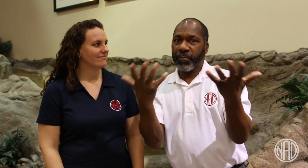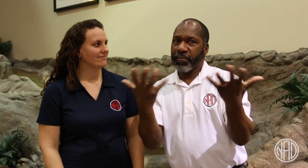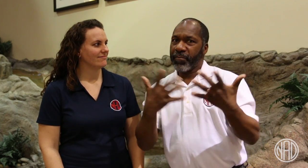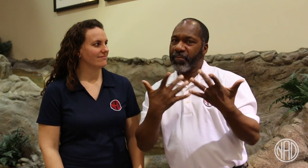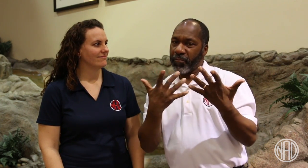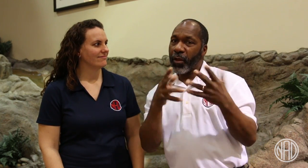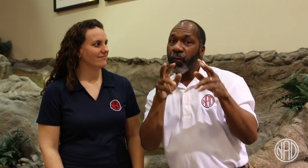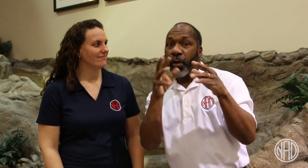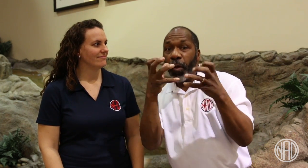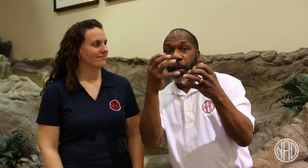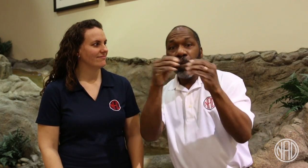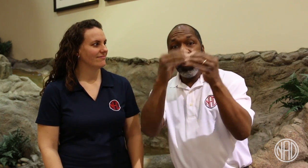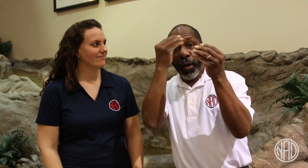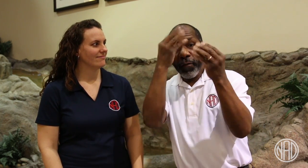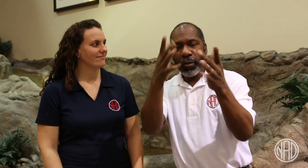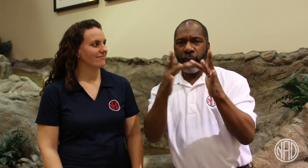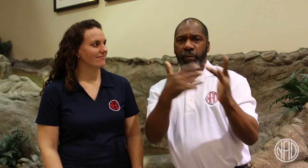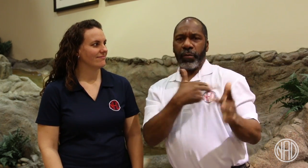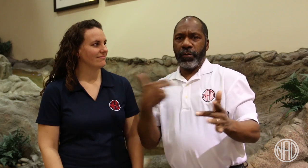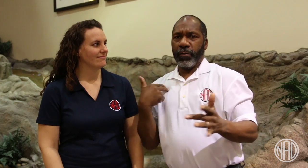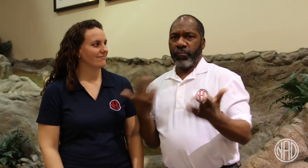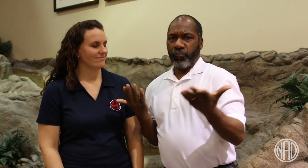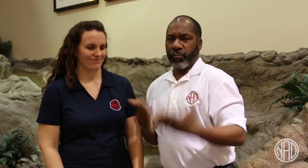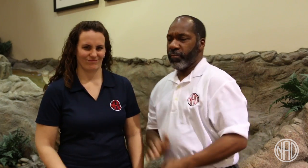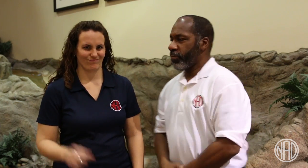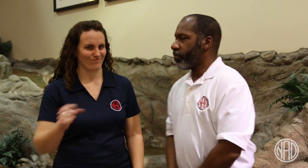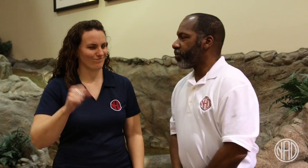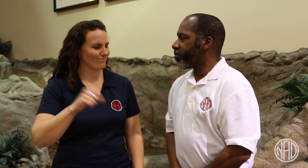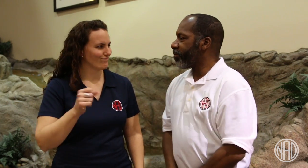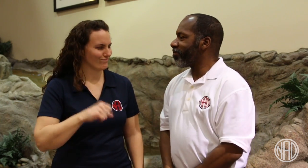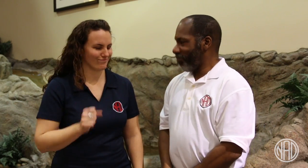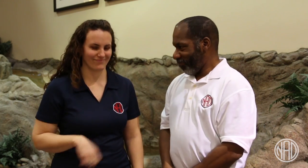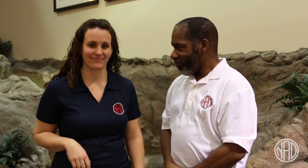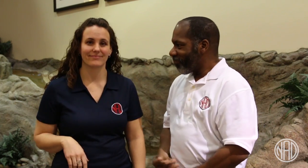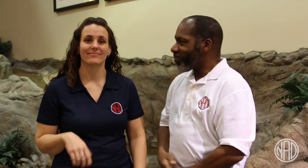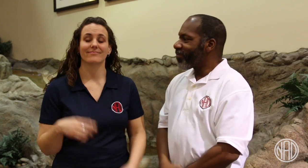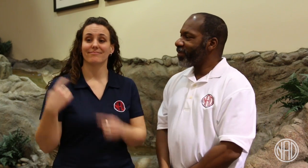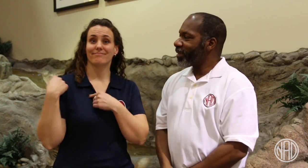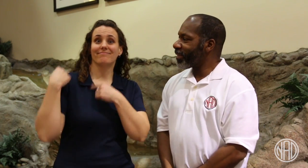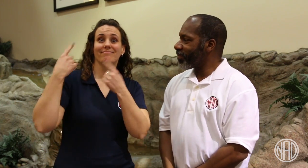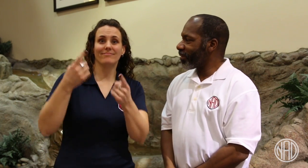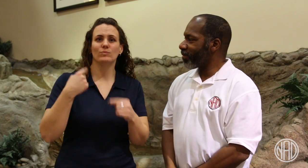If you want more information about the training, contact us. That's right.